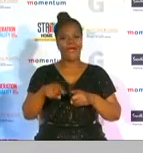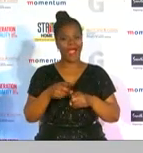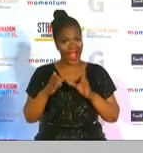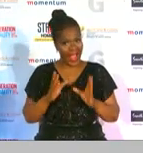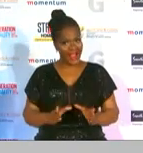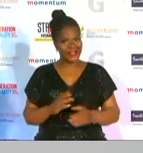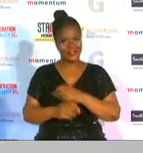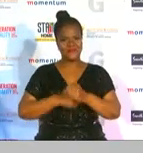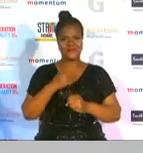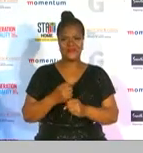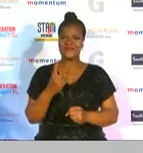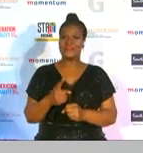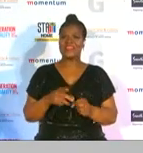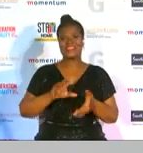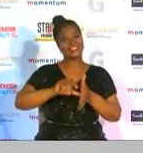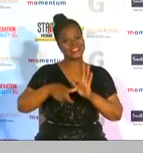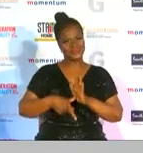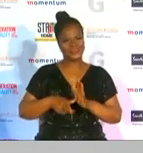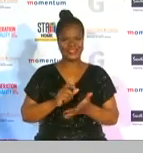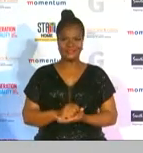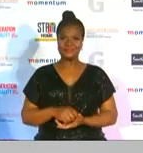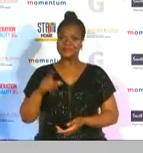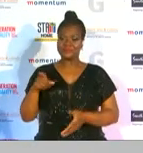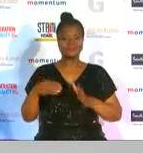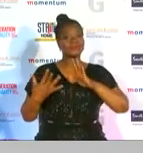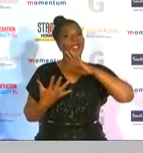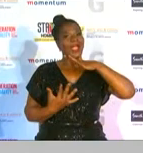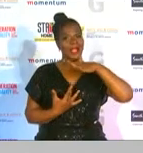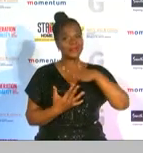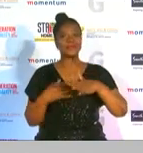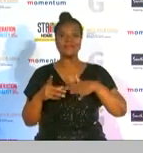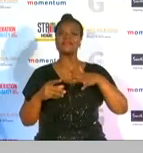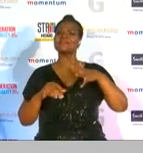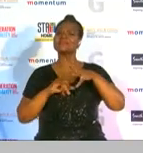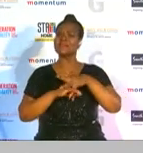these extraordinary athletes inspire an astounders with their tenacity